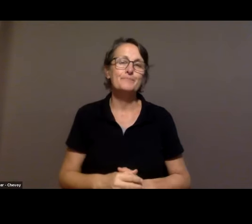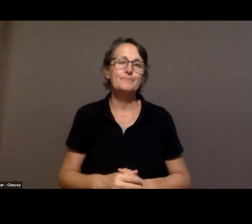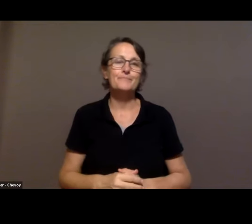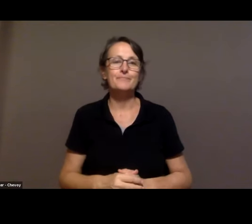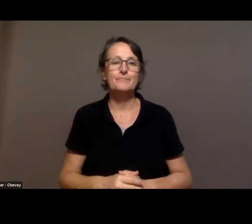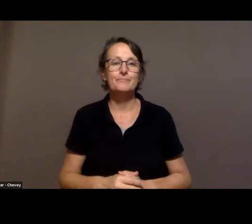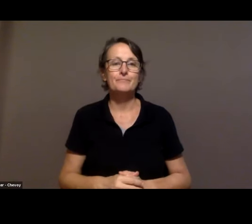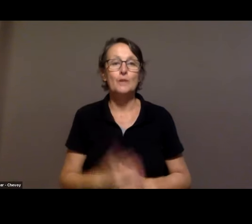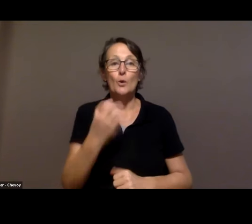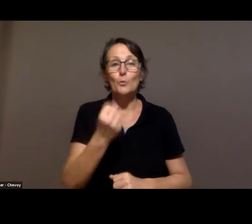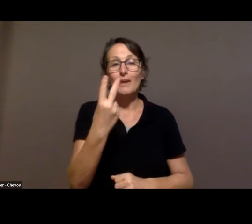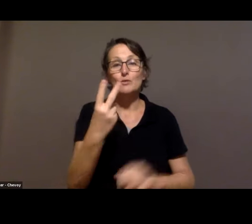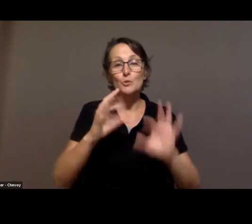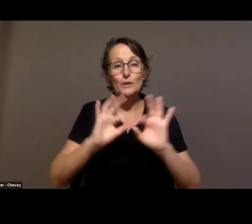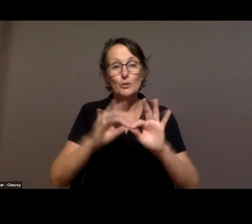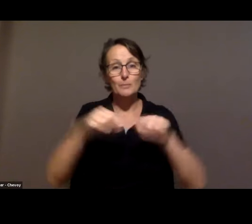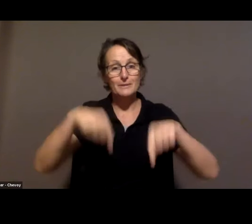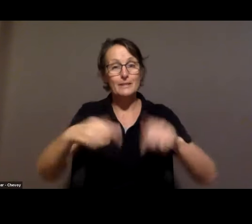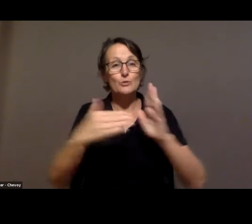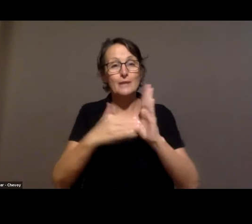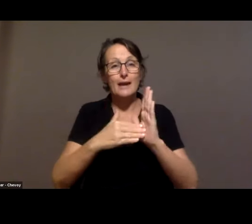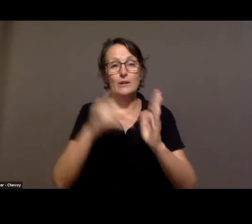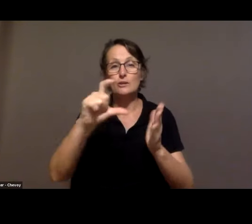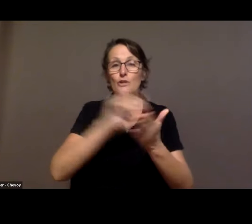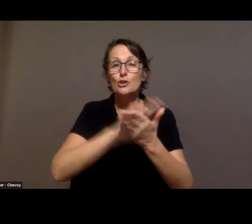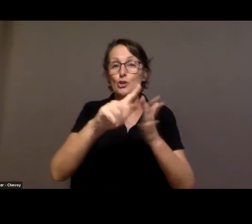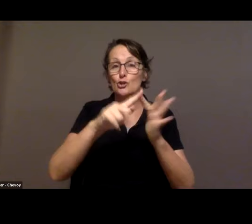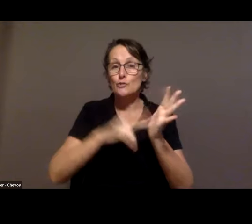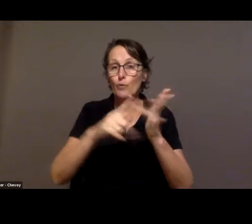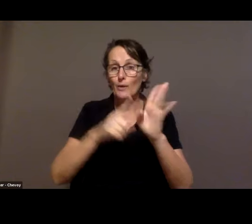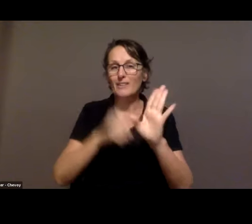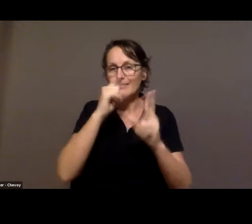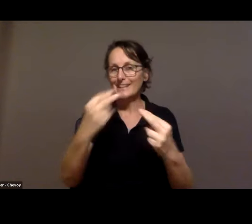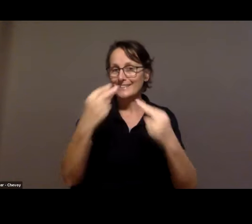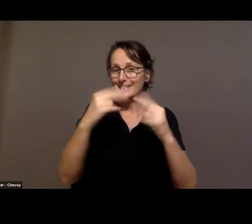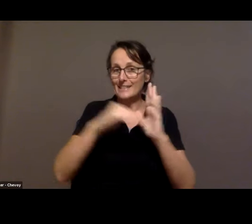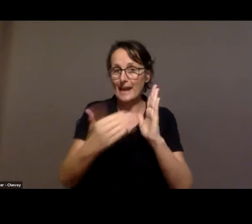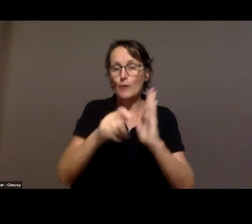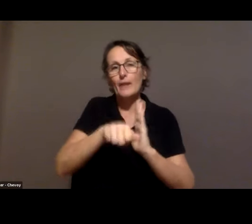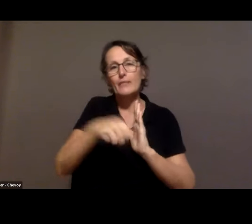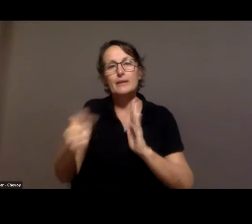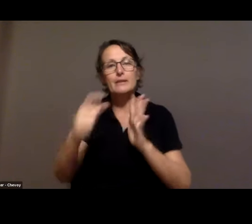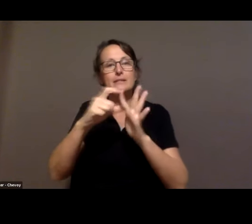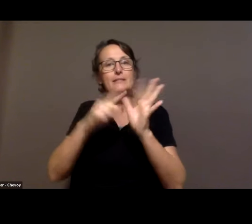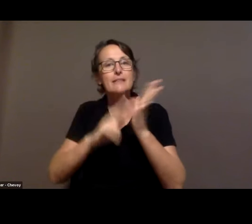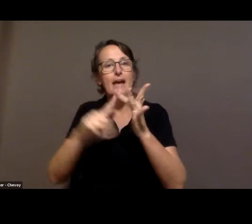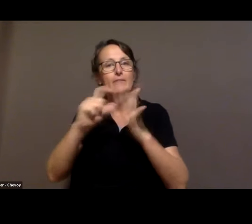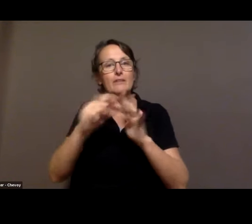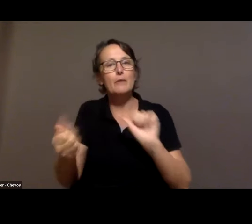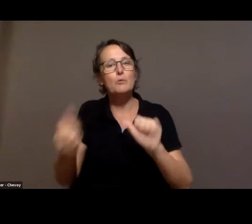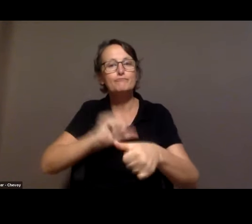interpreters. We have Chevoy, on the screen at the moment, and then we